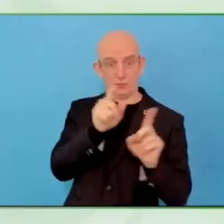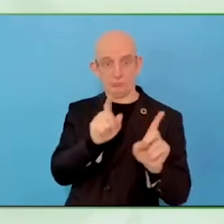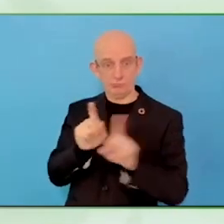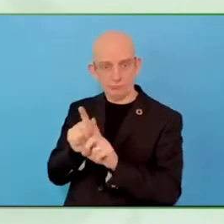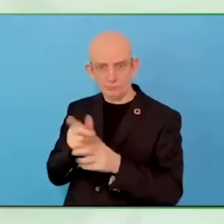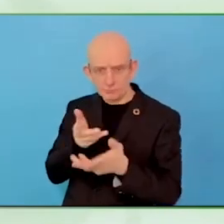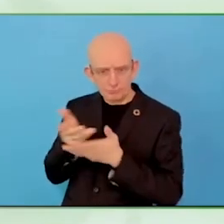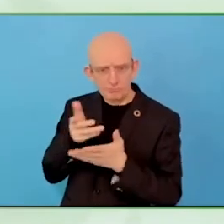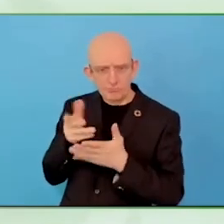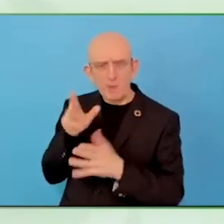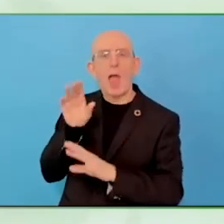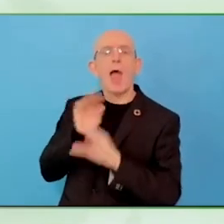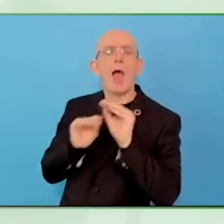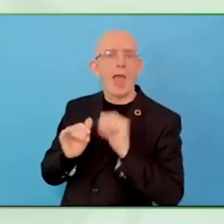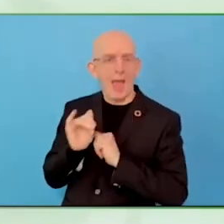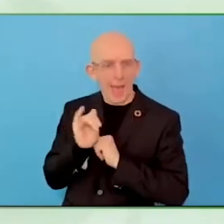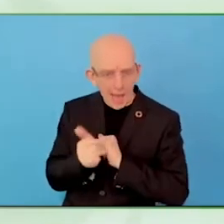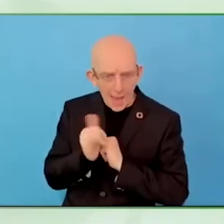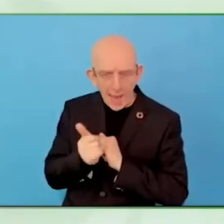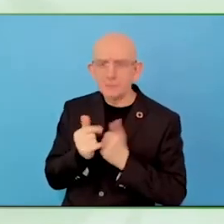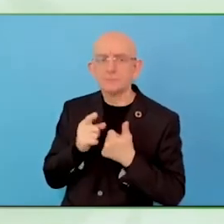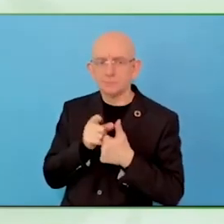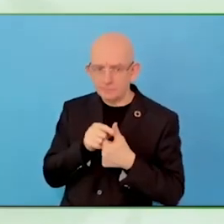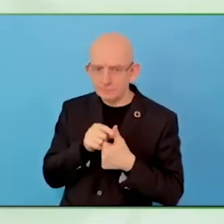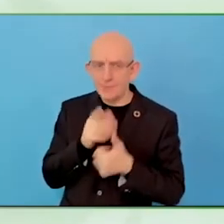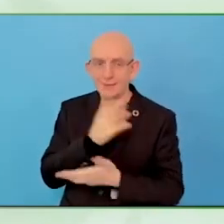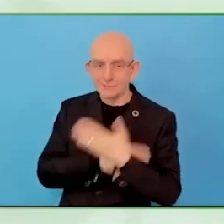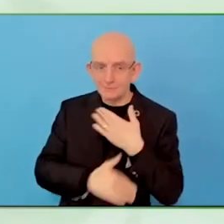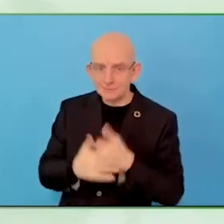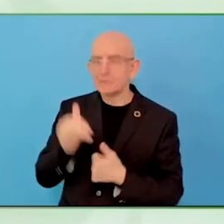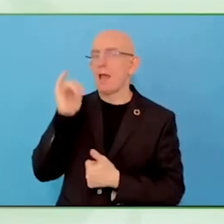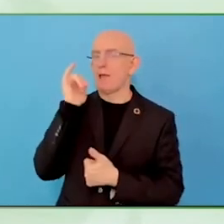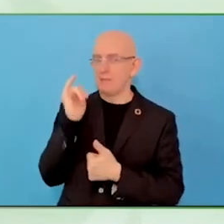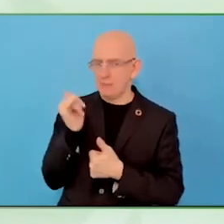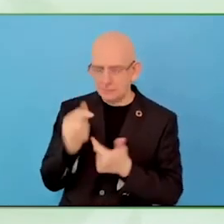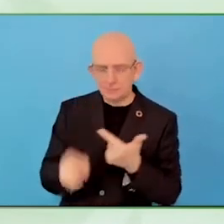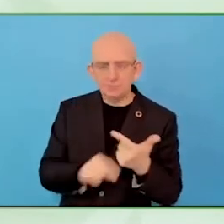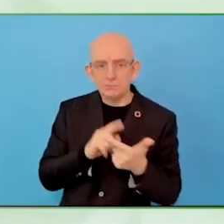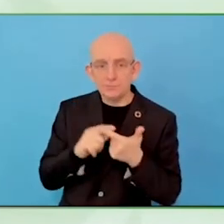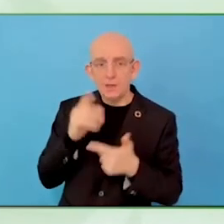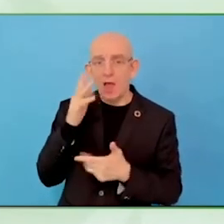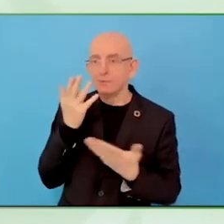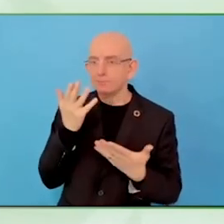He goes to his society, his family, friends, he started to talk about